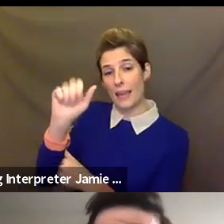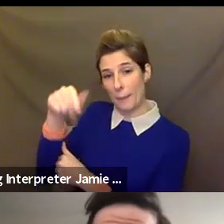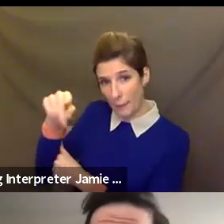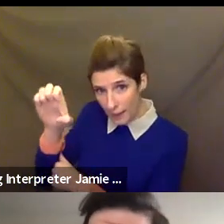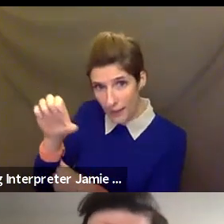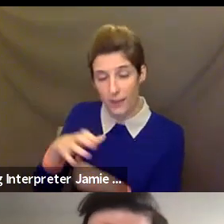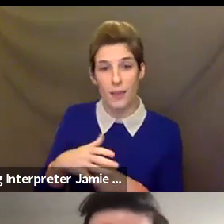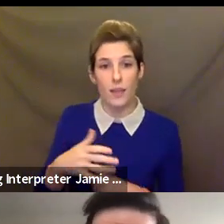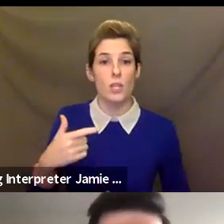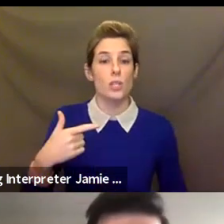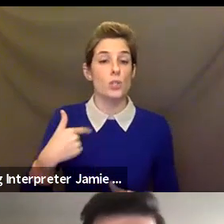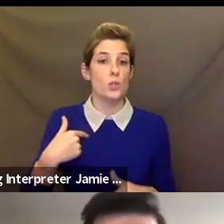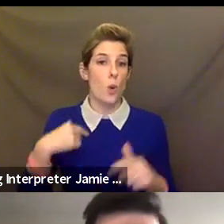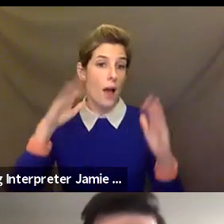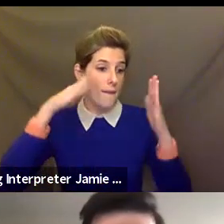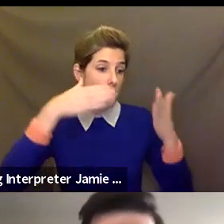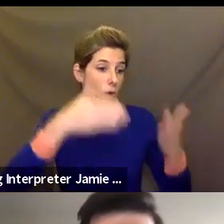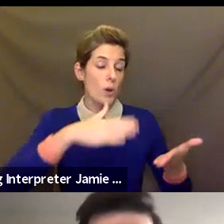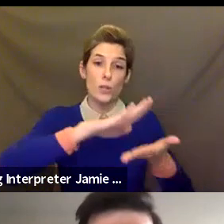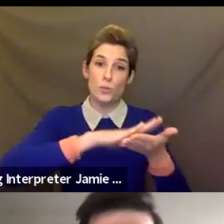school-based programming. And similarly to ArtsConnection, we